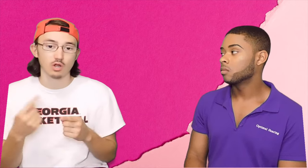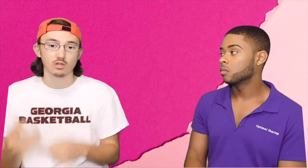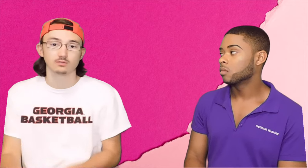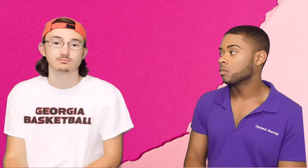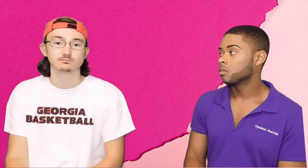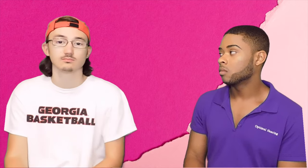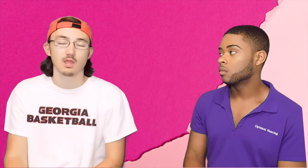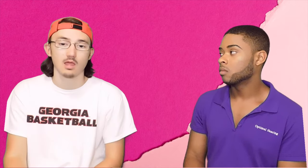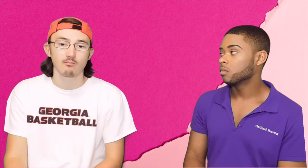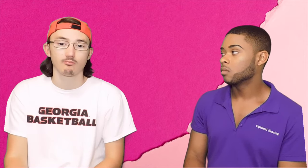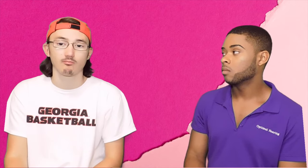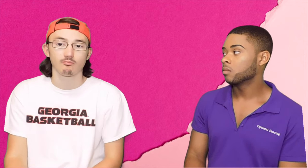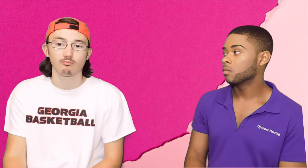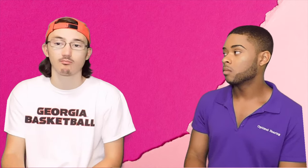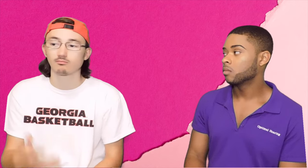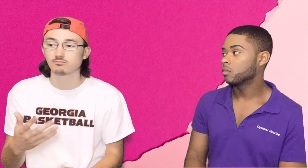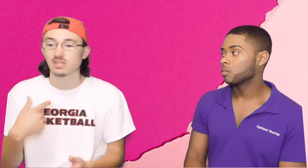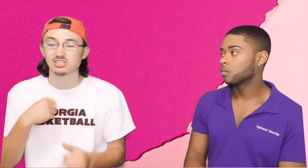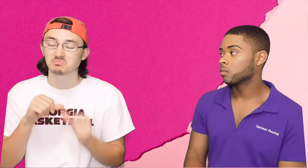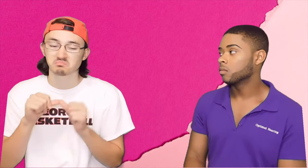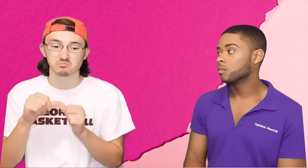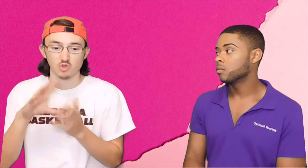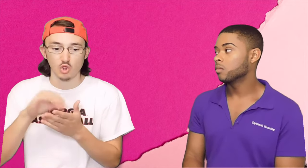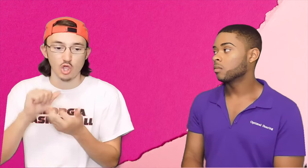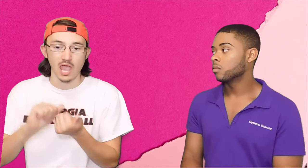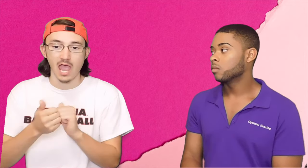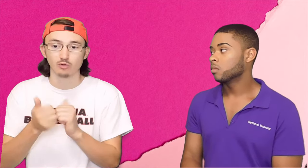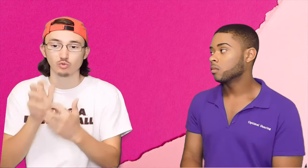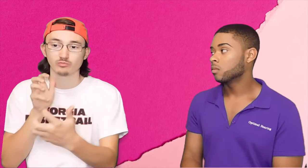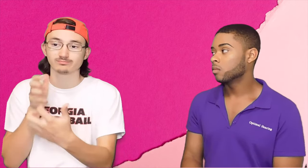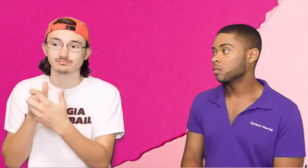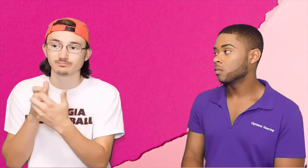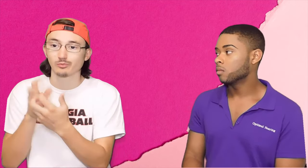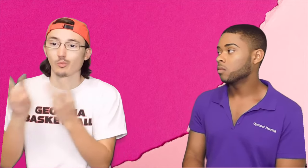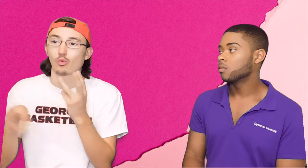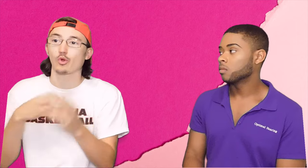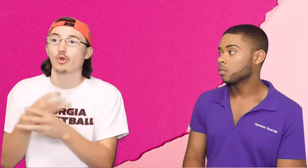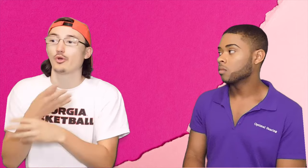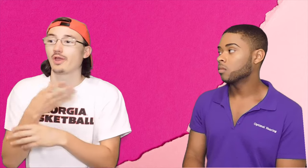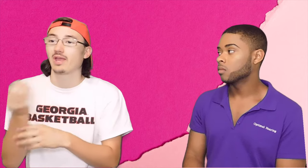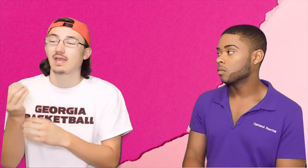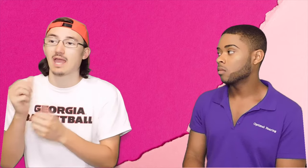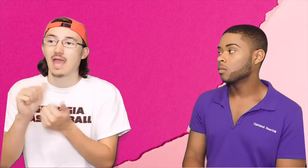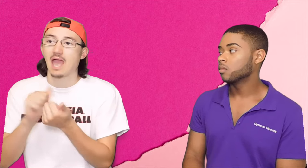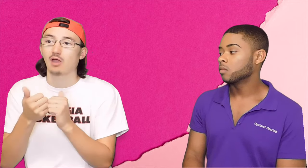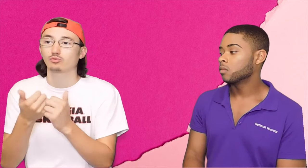or that much of a struggle, but I just keep learning how to accommodate with the world and how to